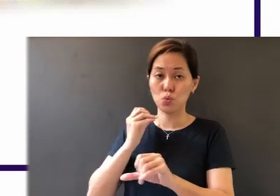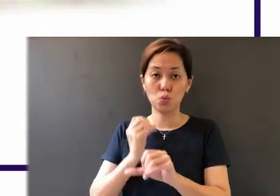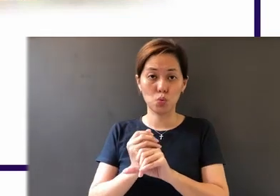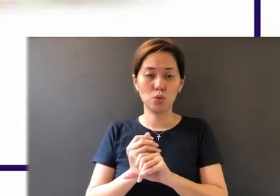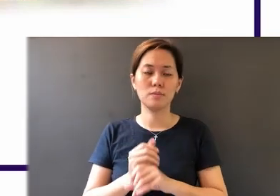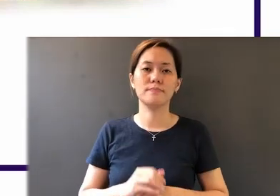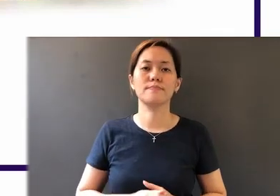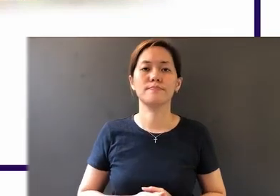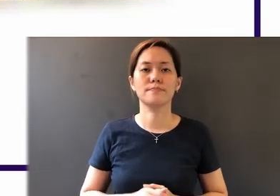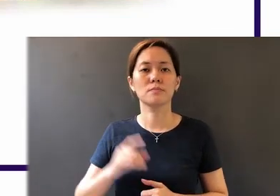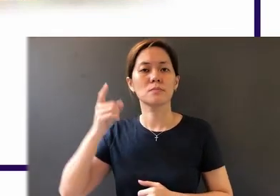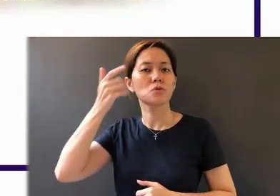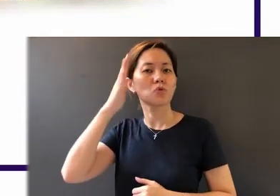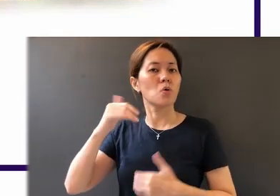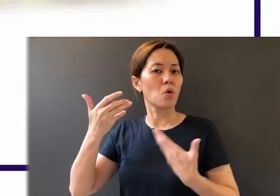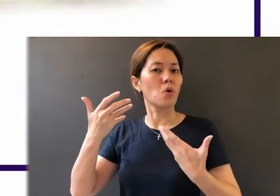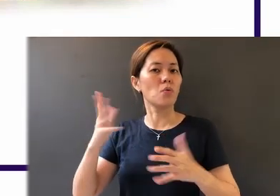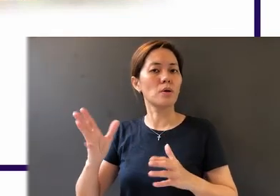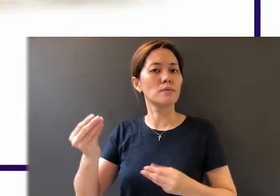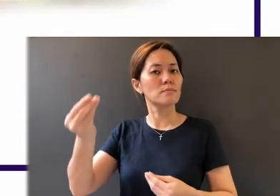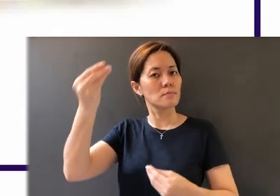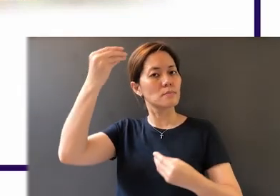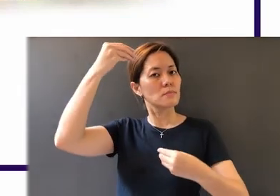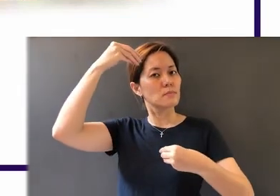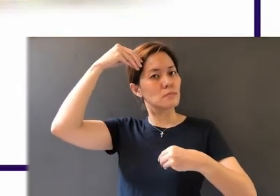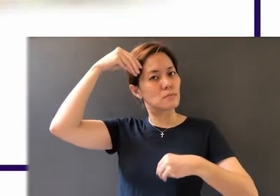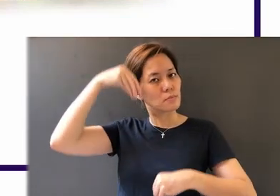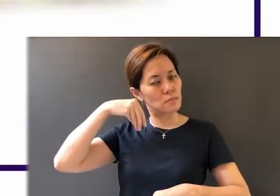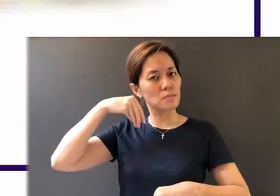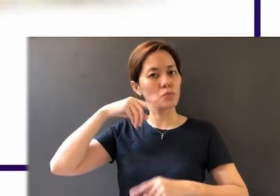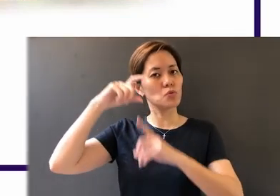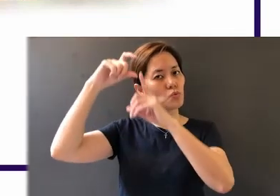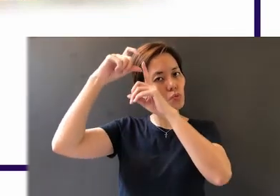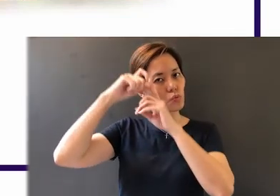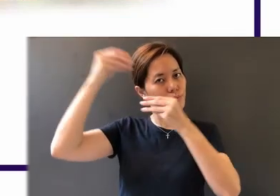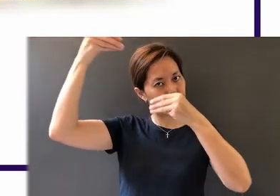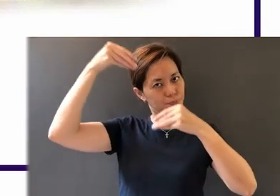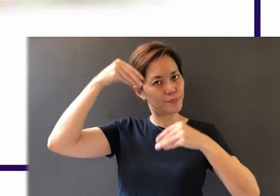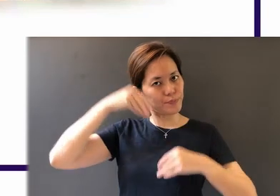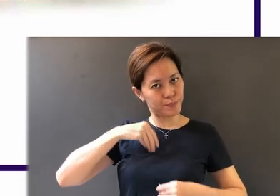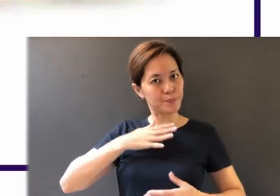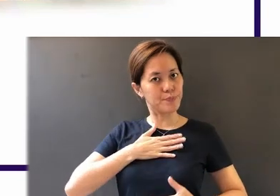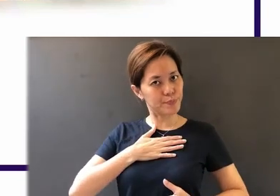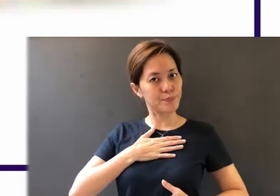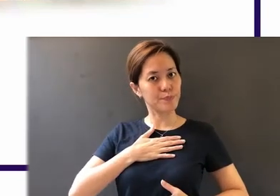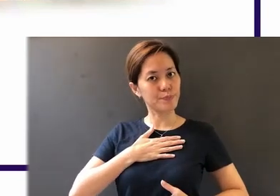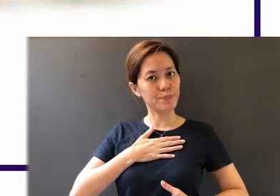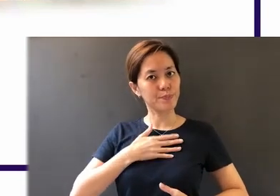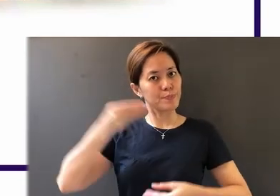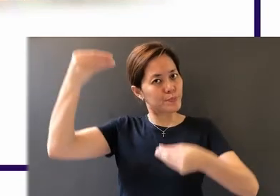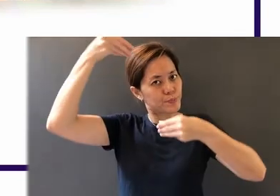God has already implanted His Word into our lives. From the implanted Word,